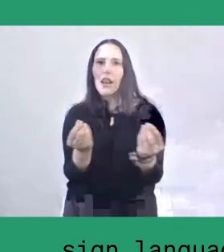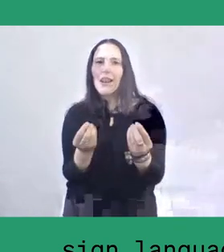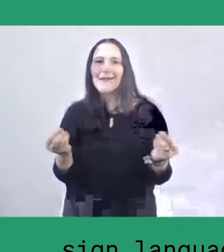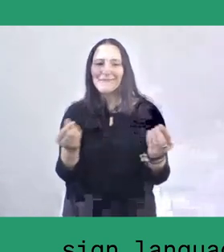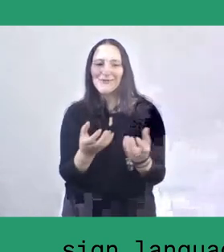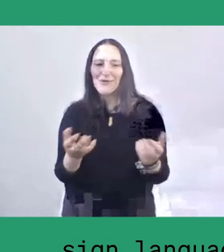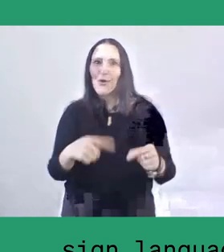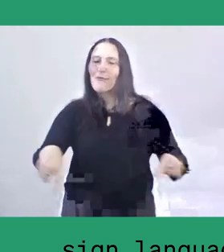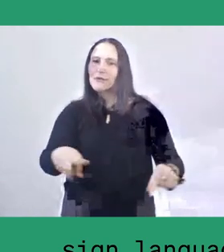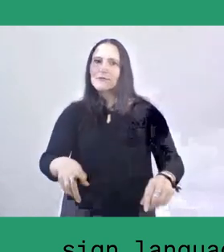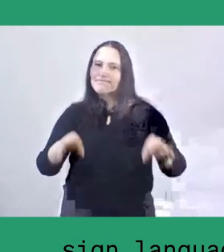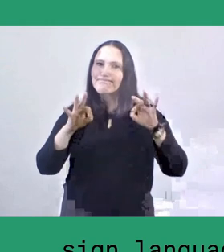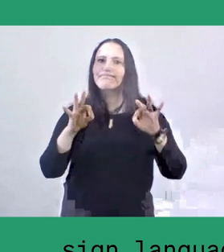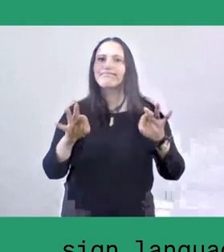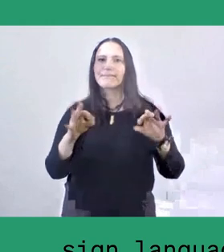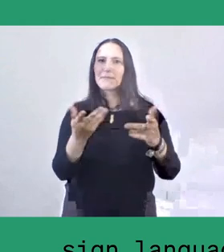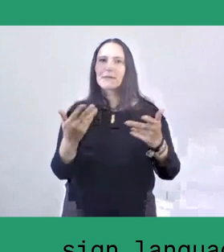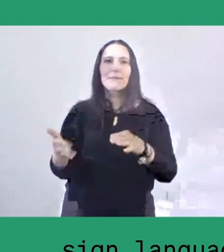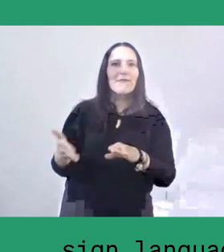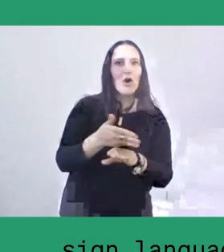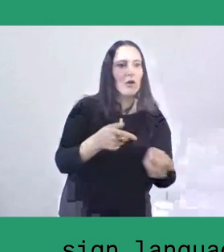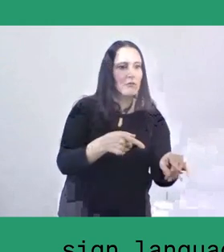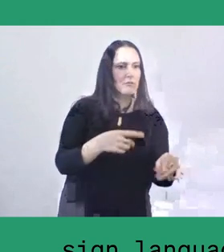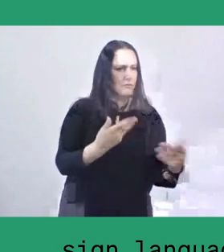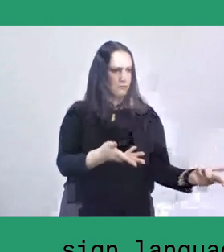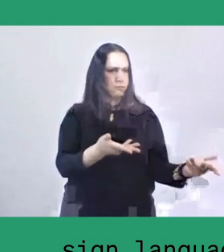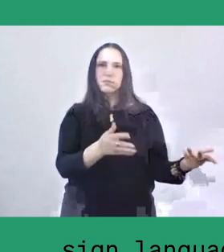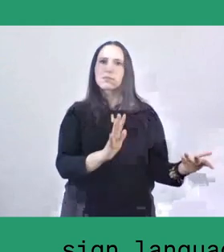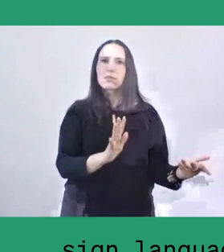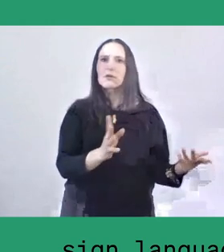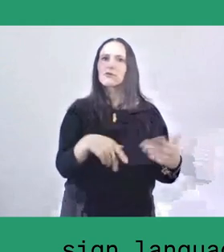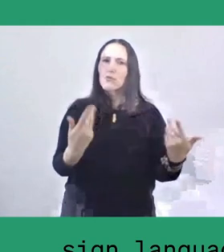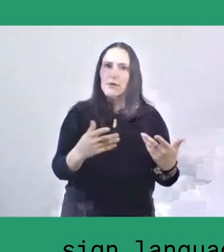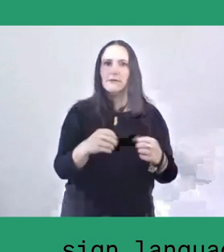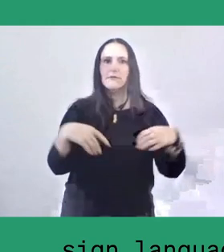so many people got their benefits in terms of the economy